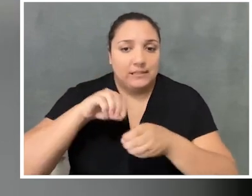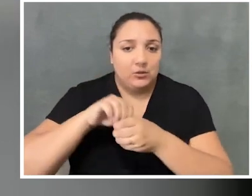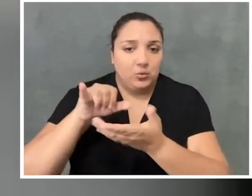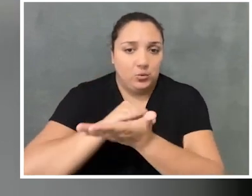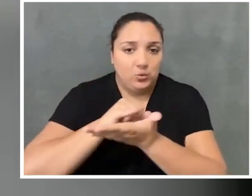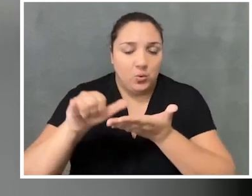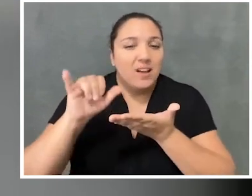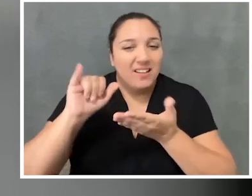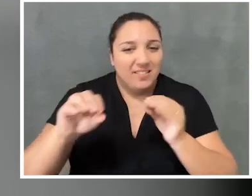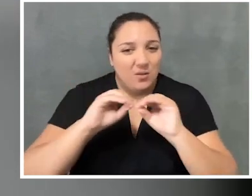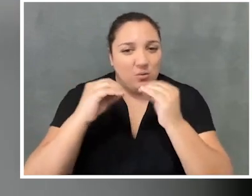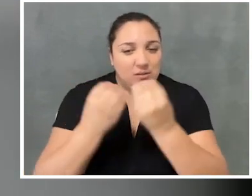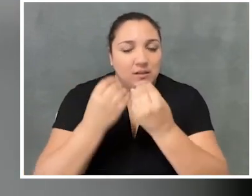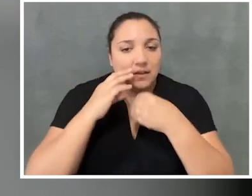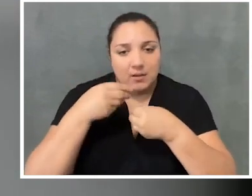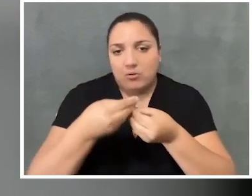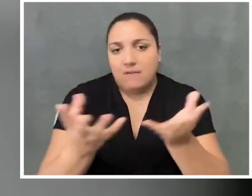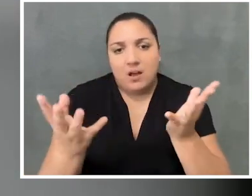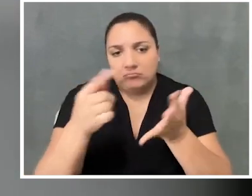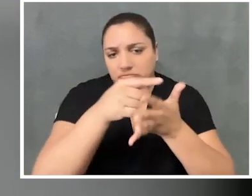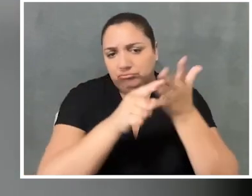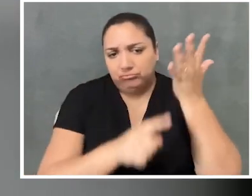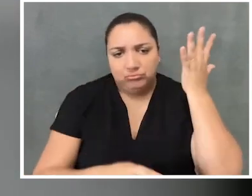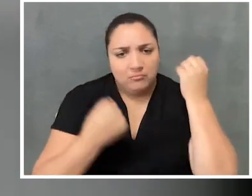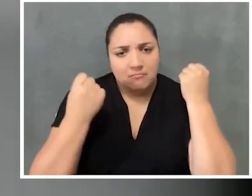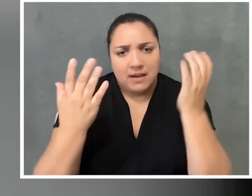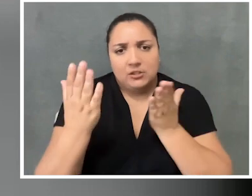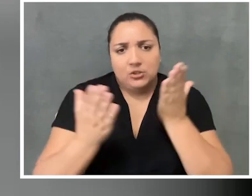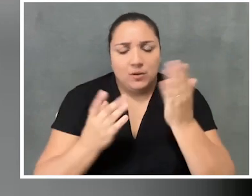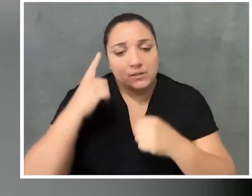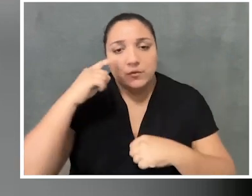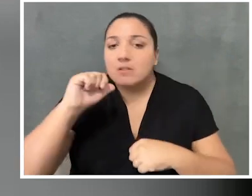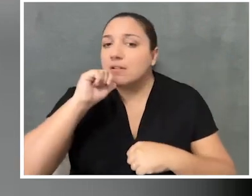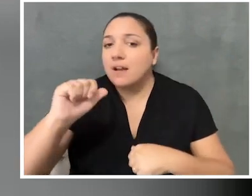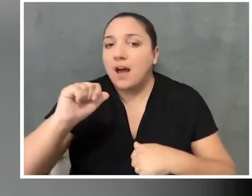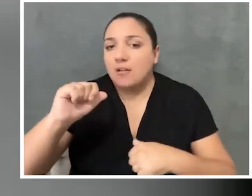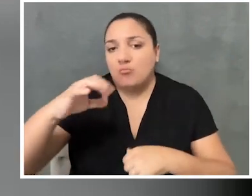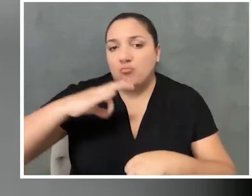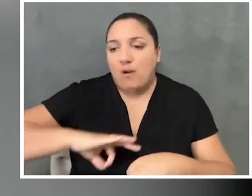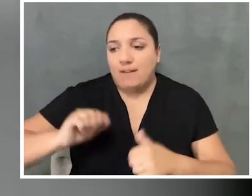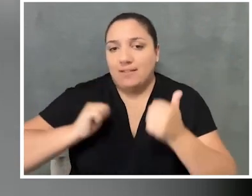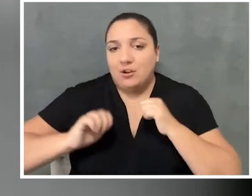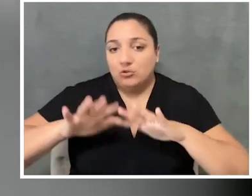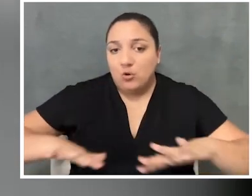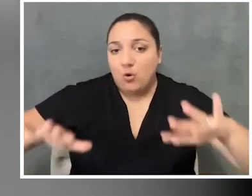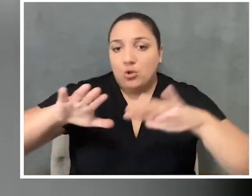which is an organization that provides a whole suite of amazing services to nonprofit theaters across New York City.